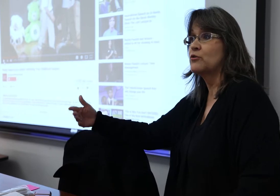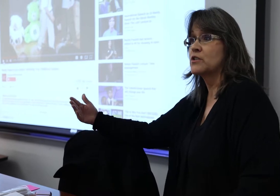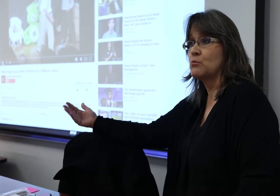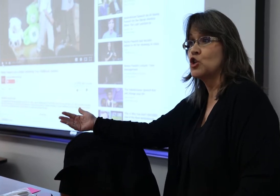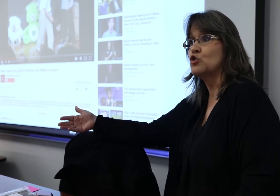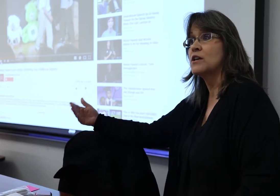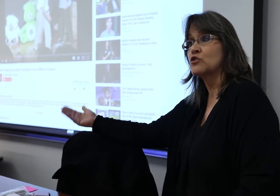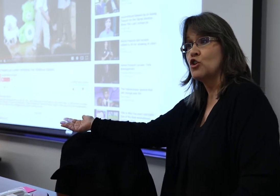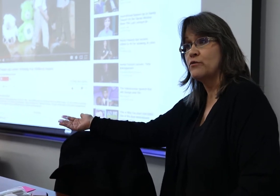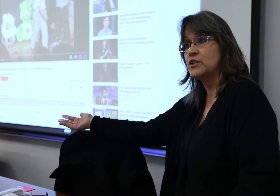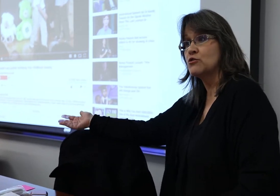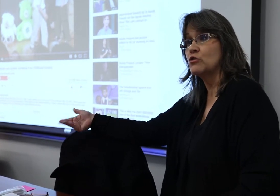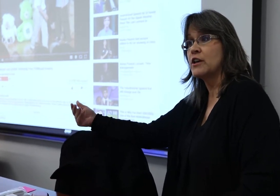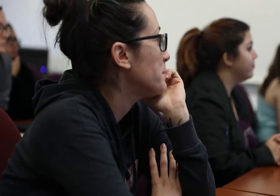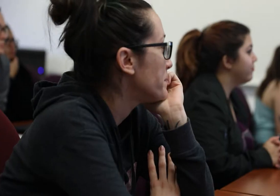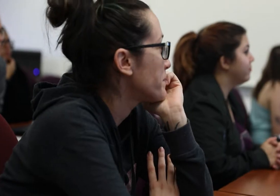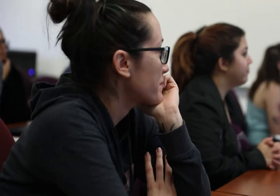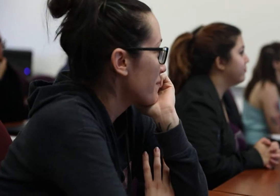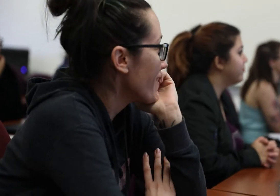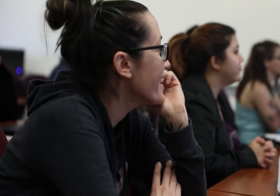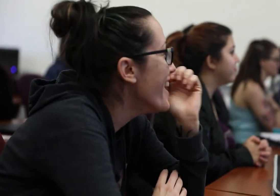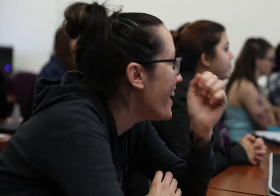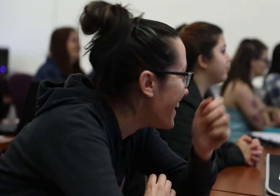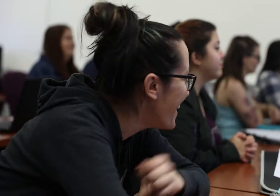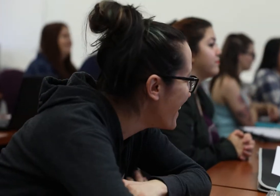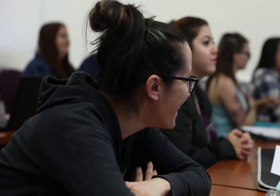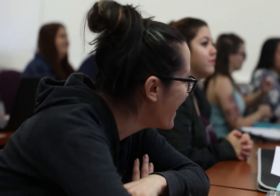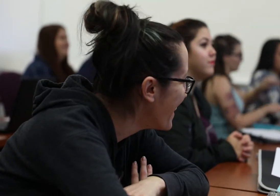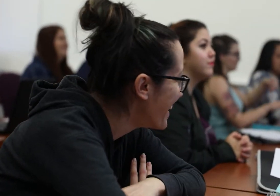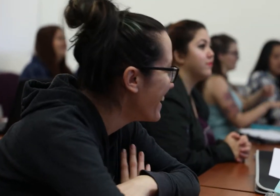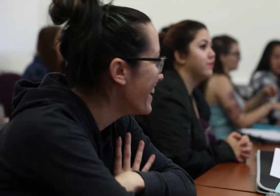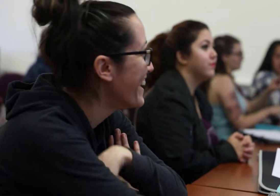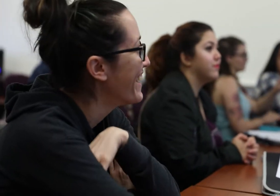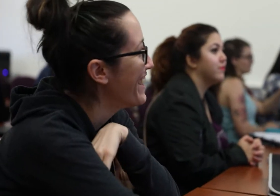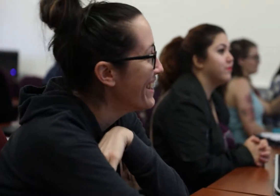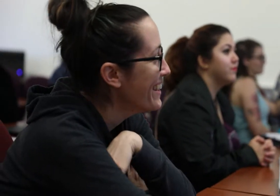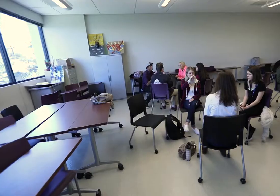interpreting field at entry-level positions upon graduation. Once you're